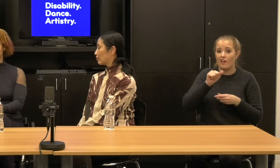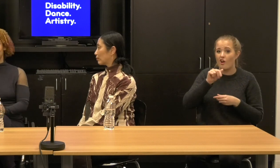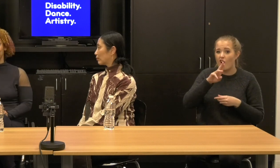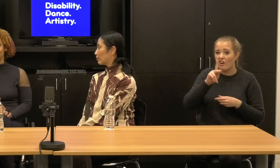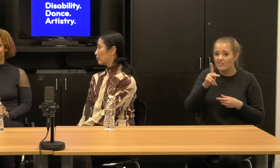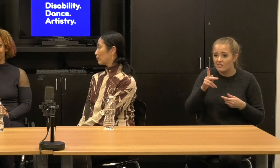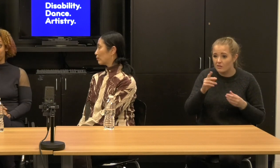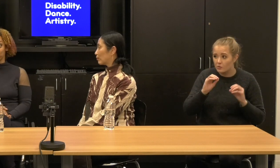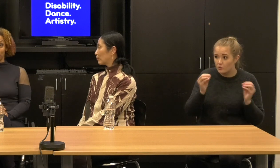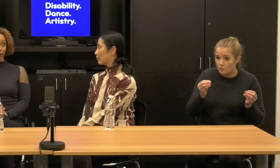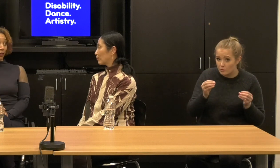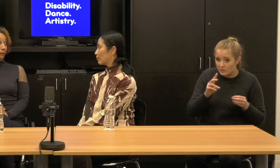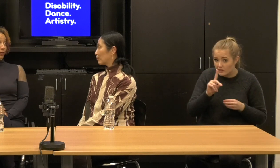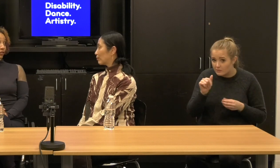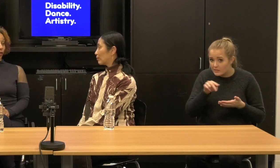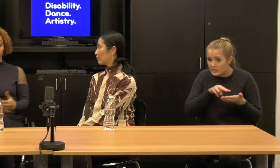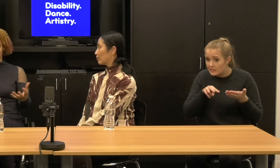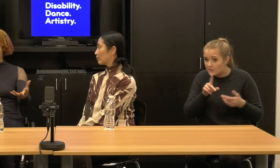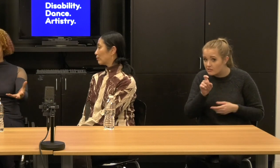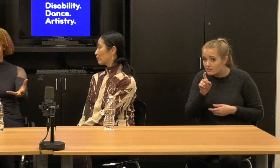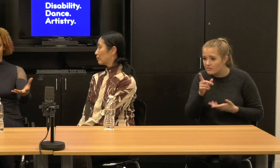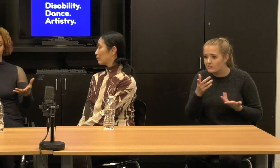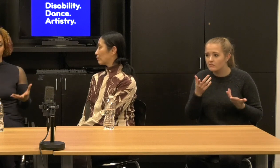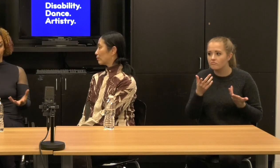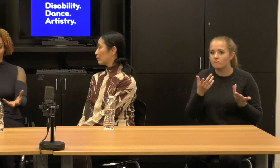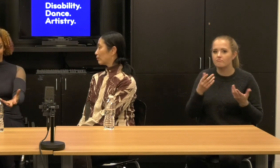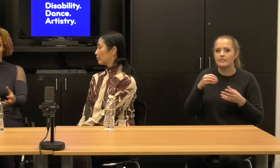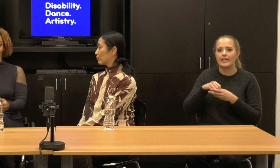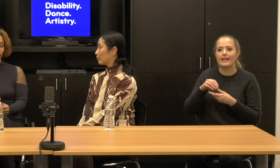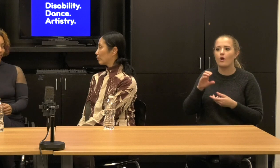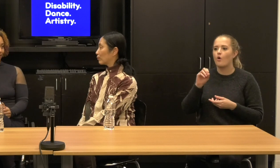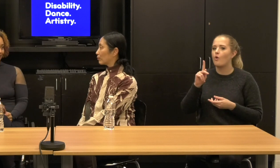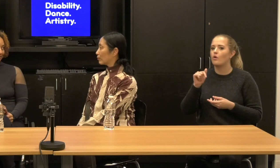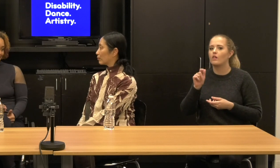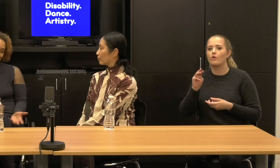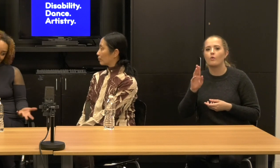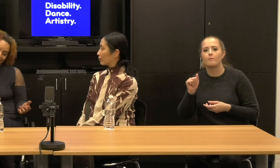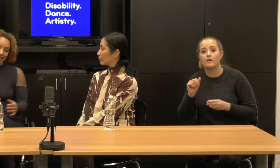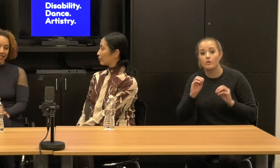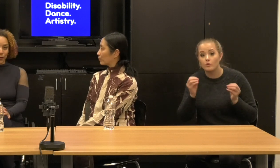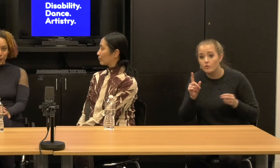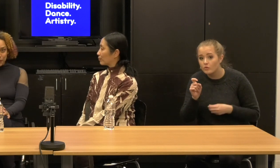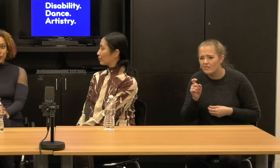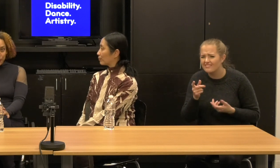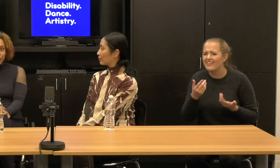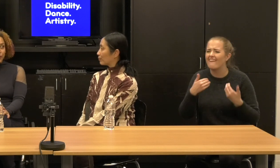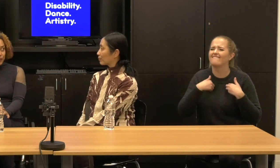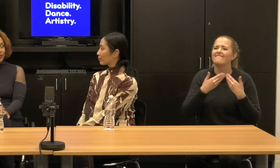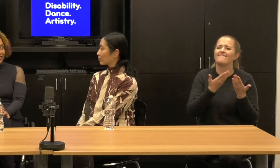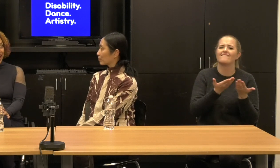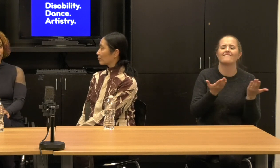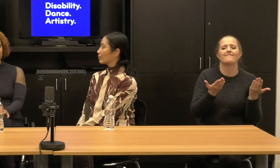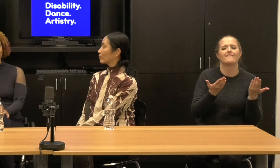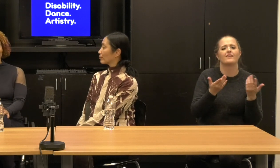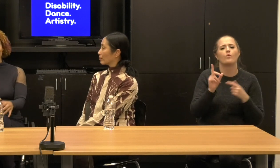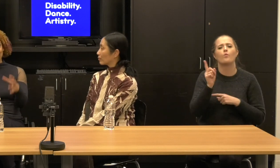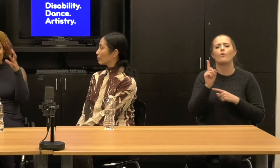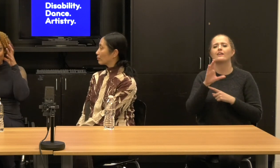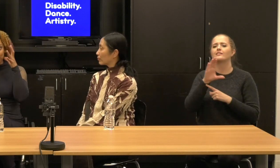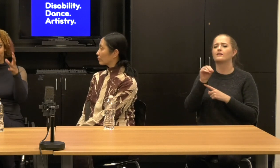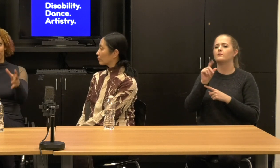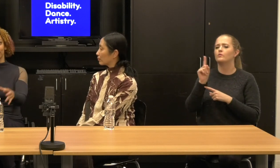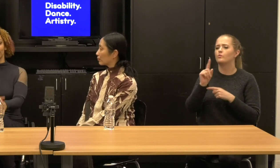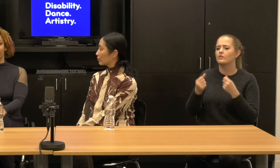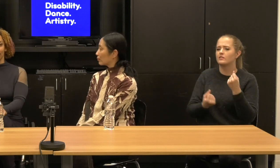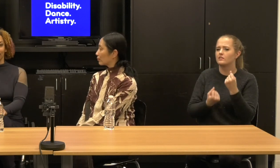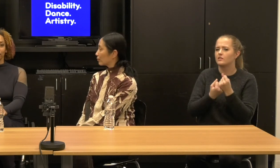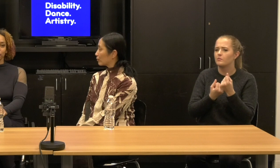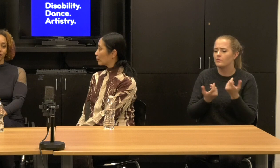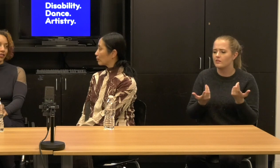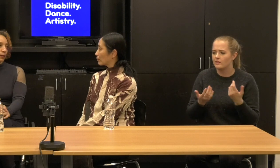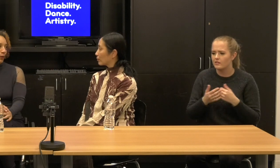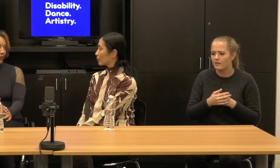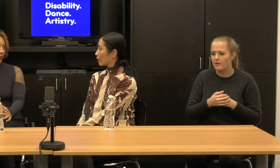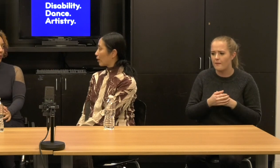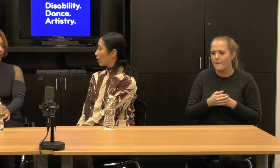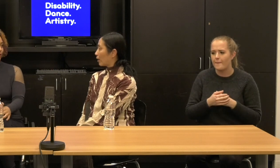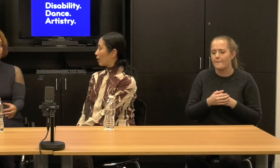where are the companies where other artists So yeah, we need, of course that's not possible